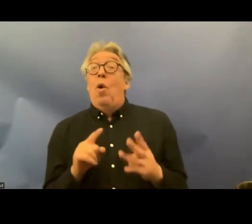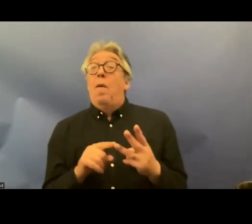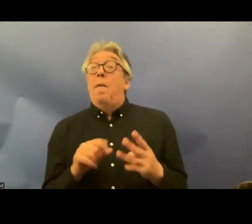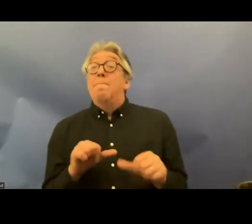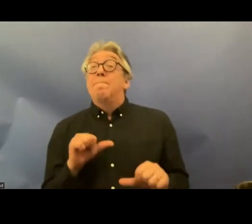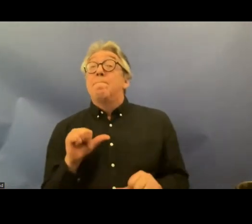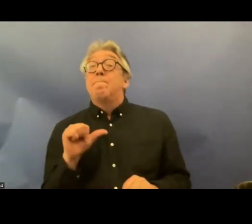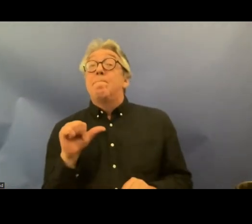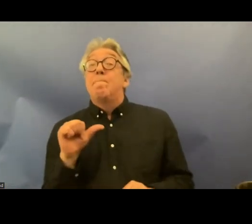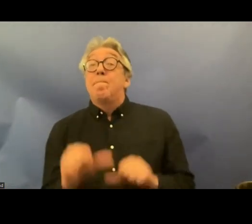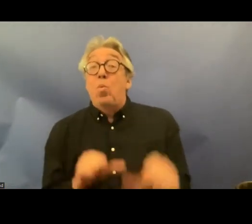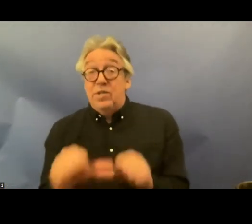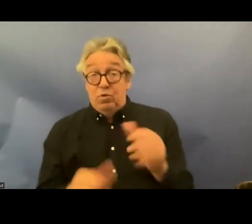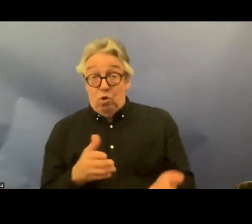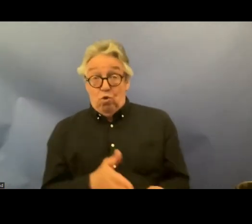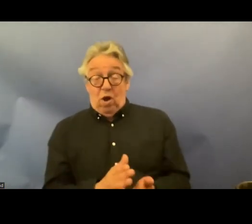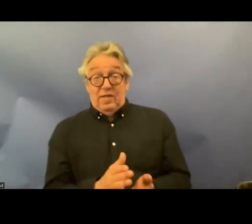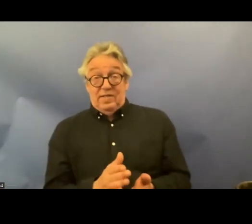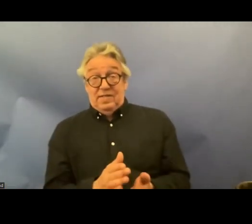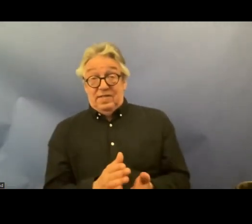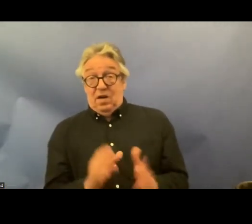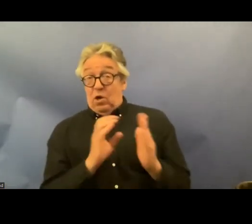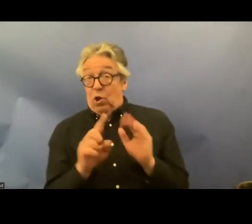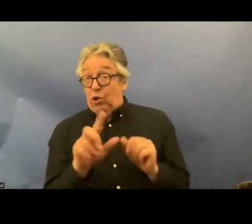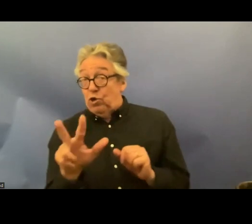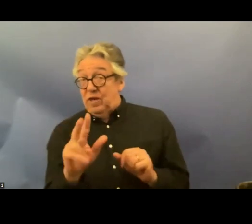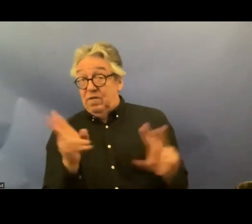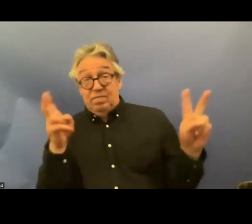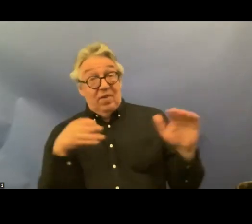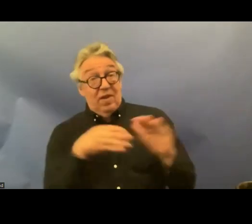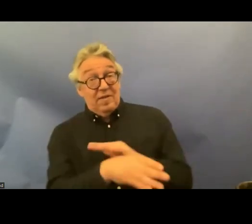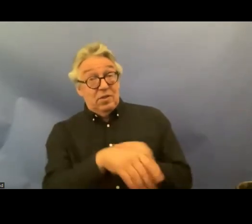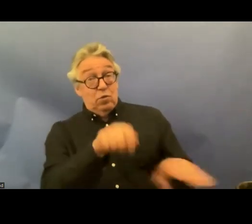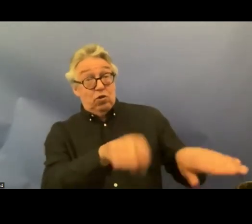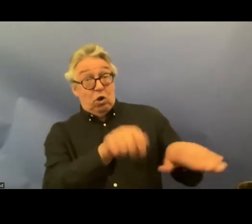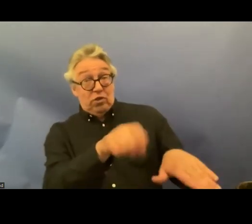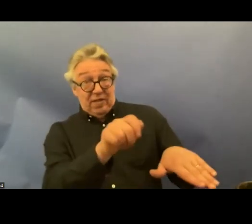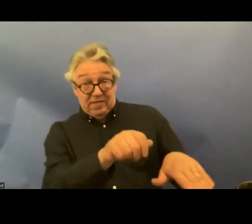Article 13 access to Justice there are uh there's the very